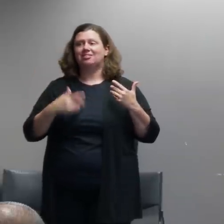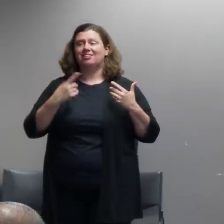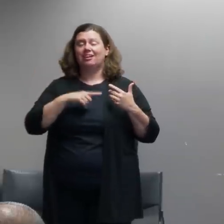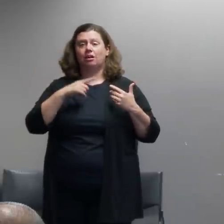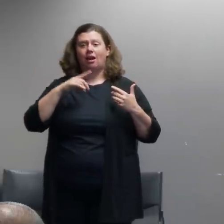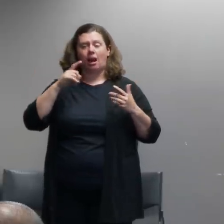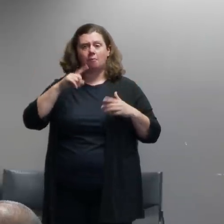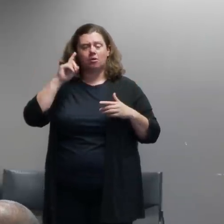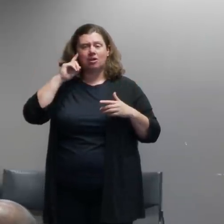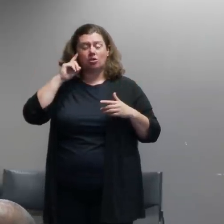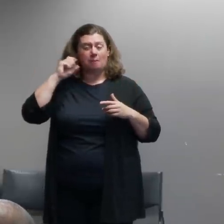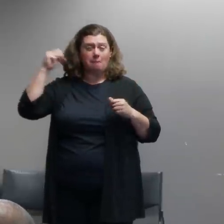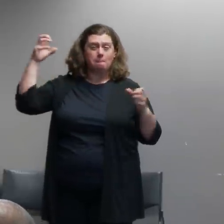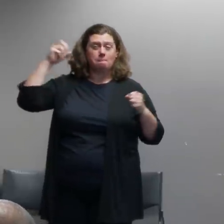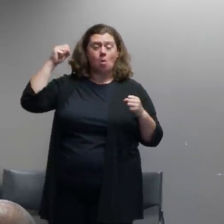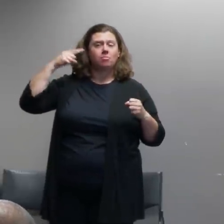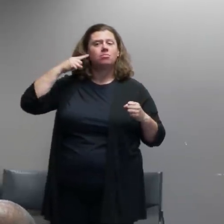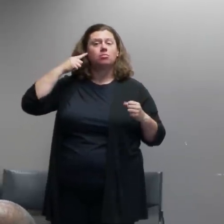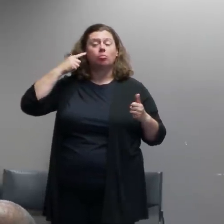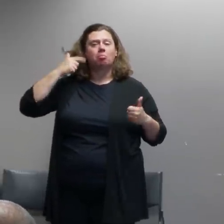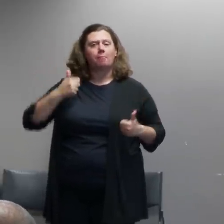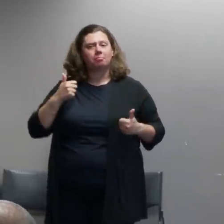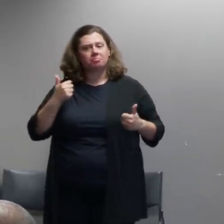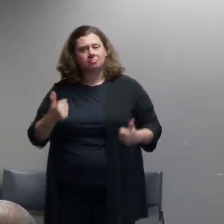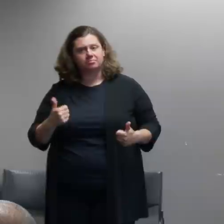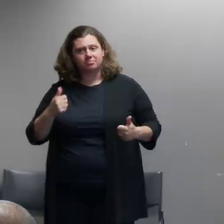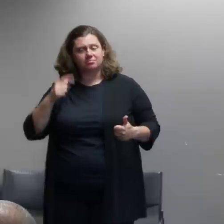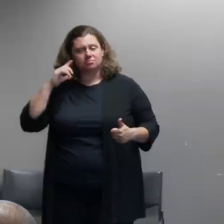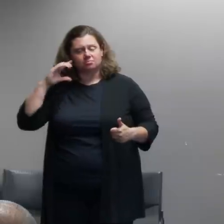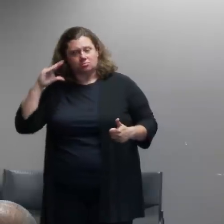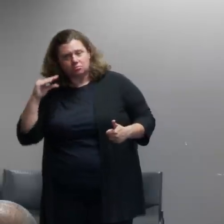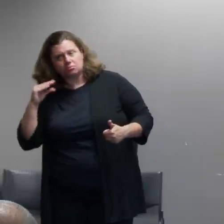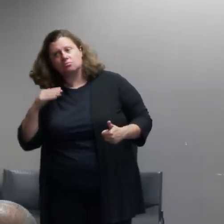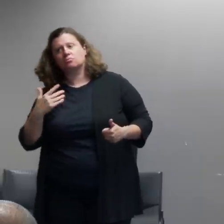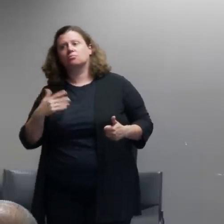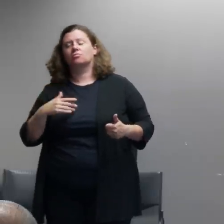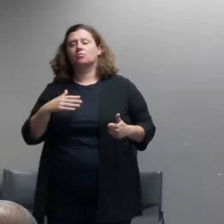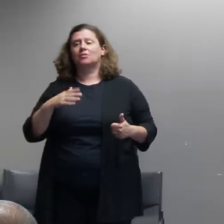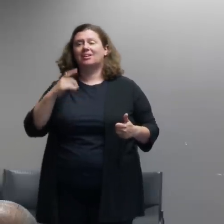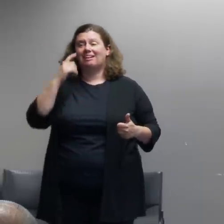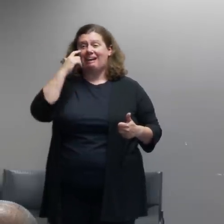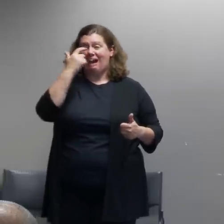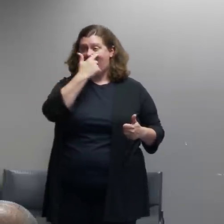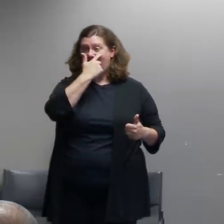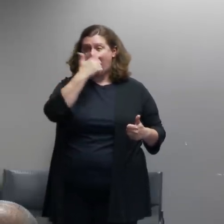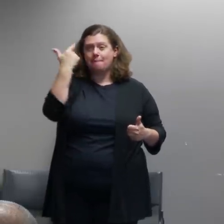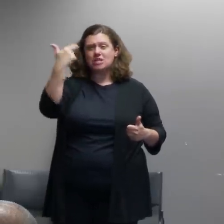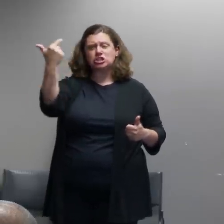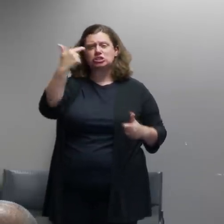fireworks that were thrown at them and then problems with eyes from having lasers shined in their eyes and you mentioned that